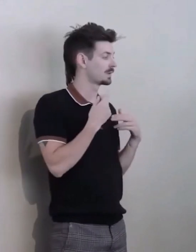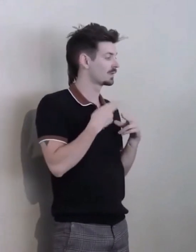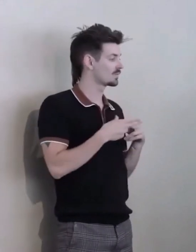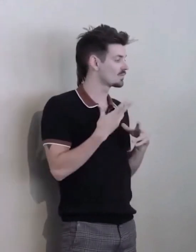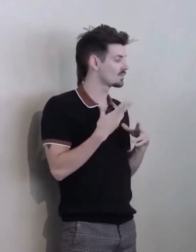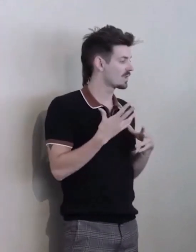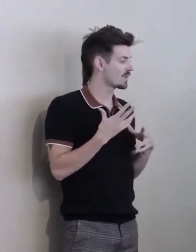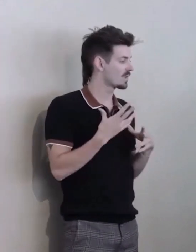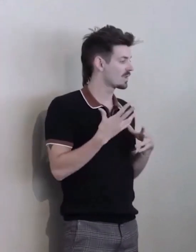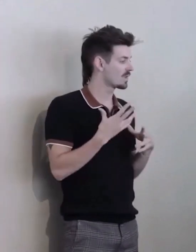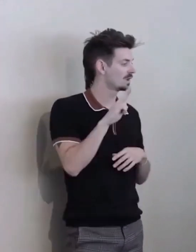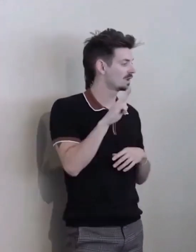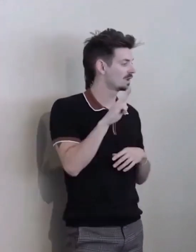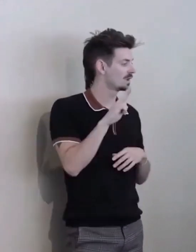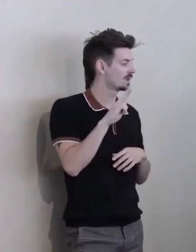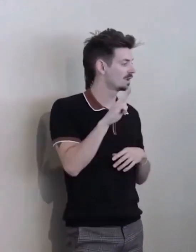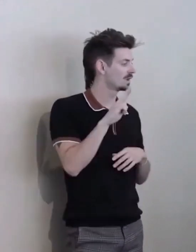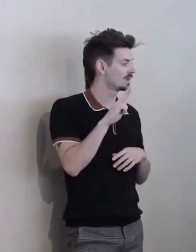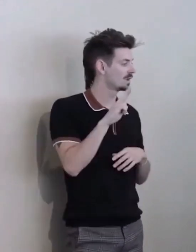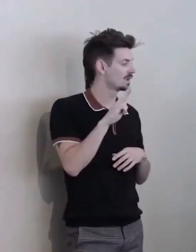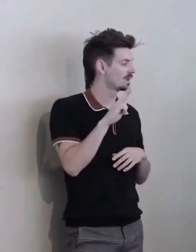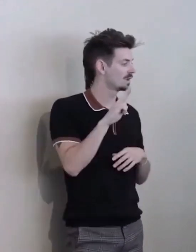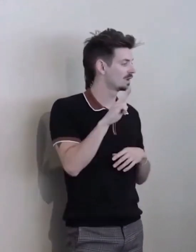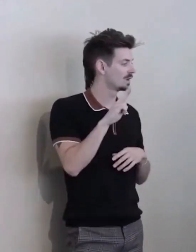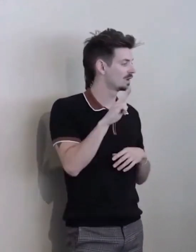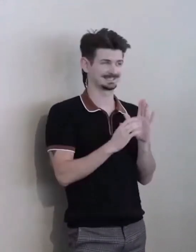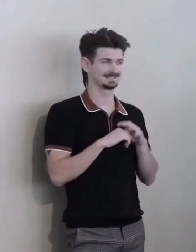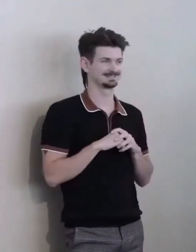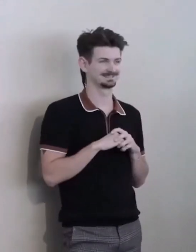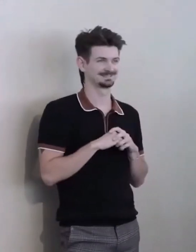So, I don't know if you met our attorneys, you don't want to get on the other side of our attorneys.